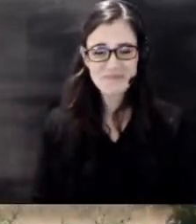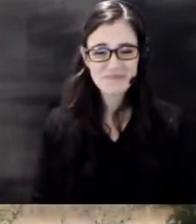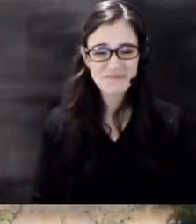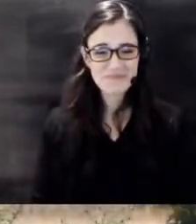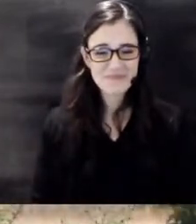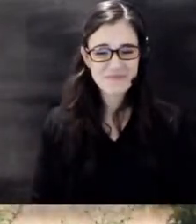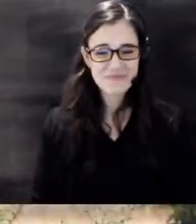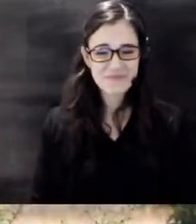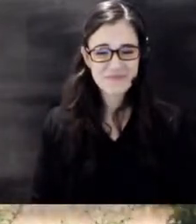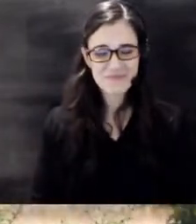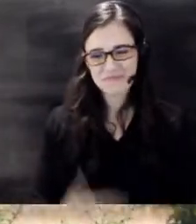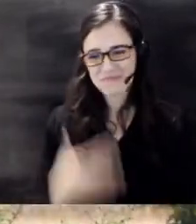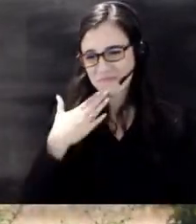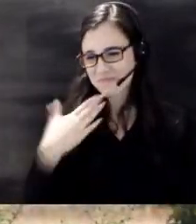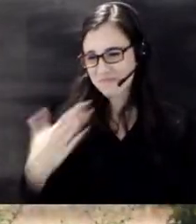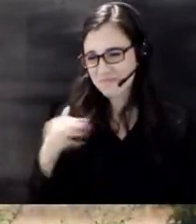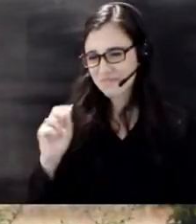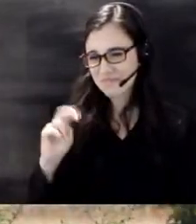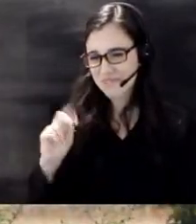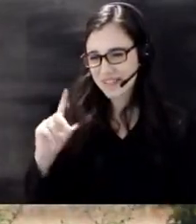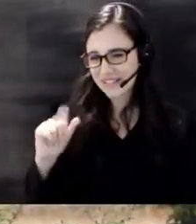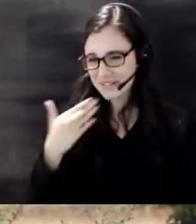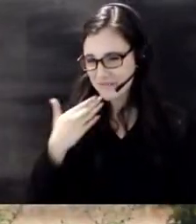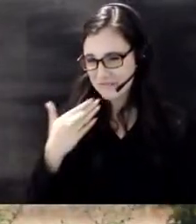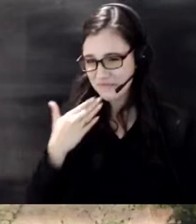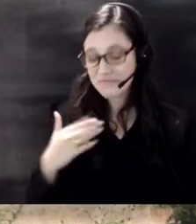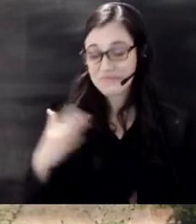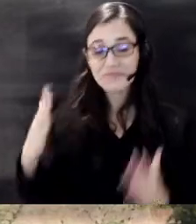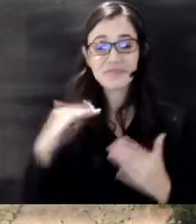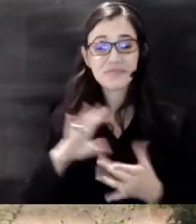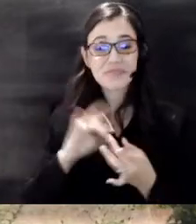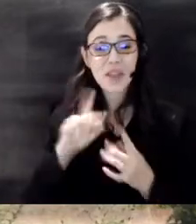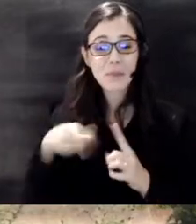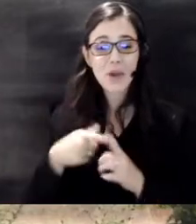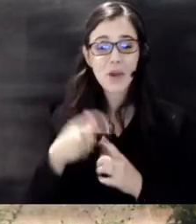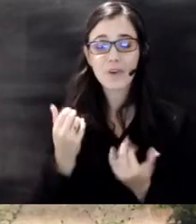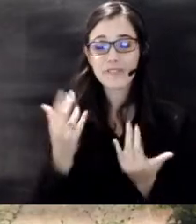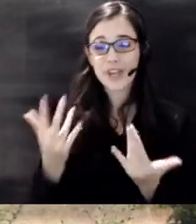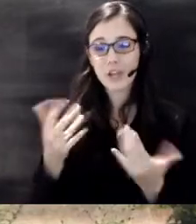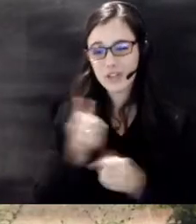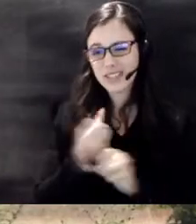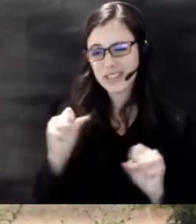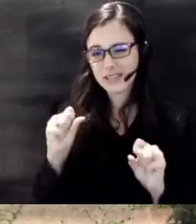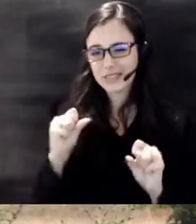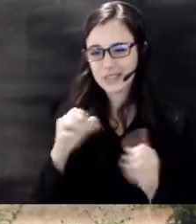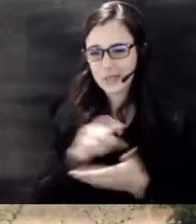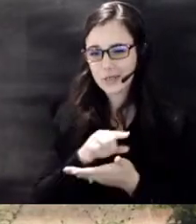thank you Amanda uh next we're going to talk about Fire Safety Week we have our fire prevention week